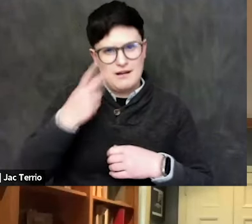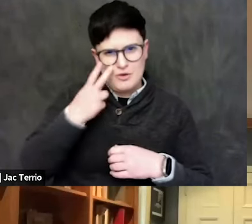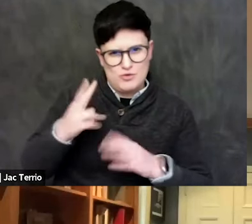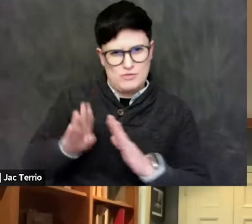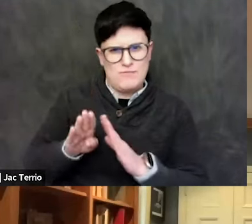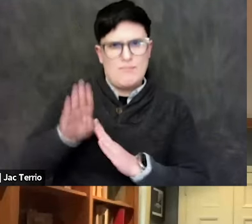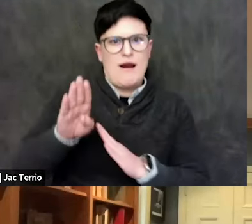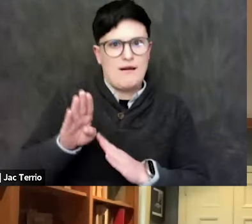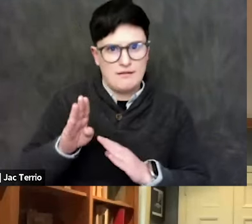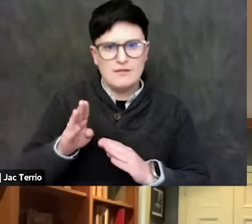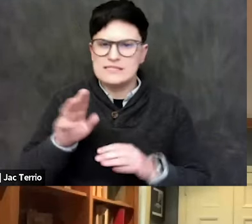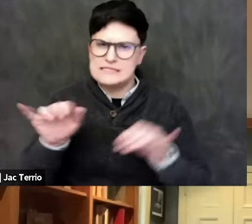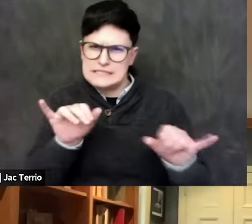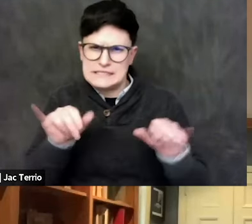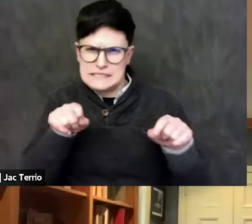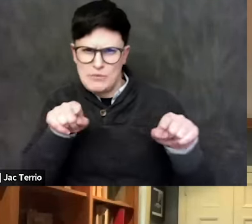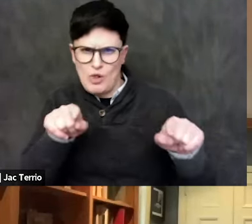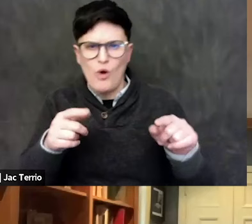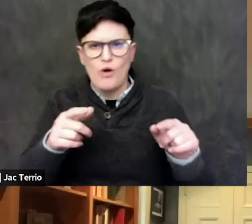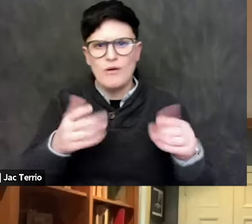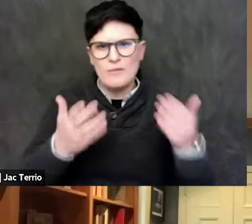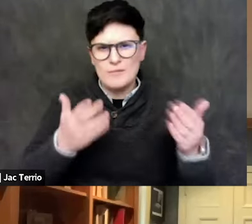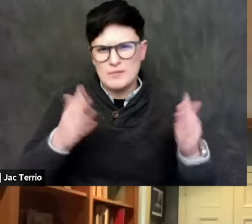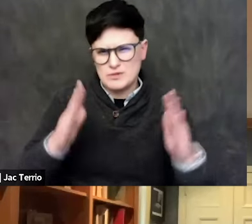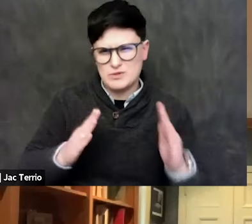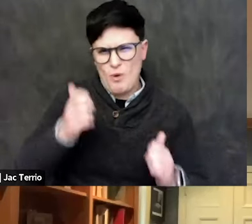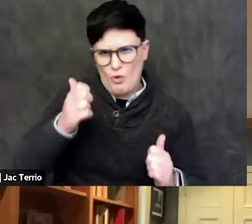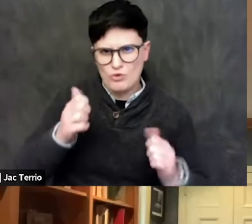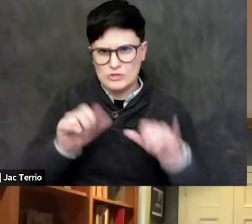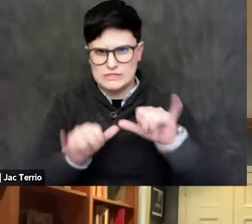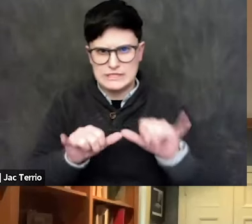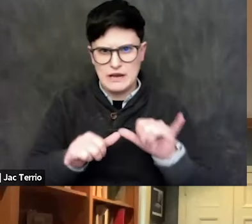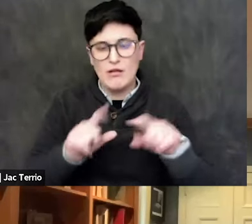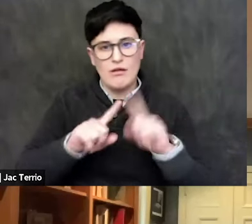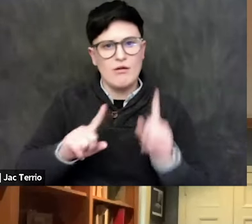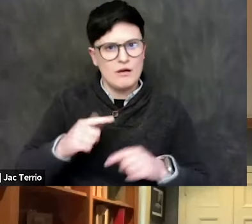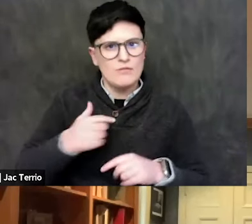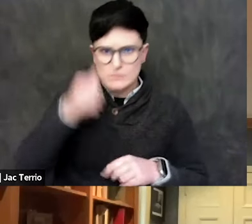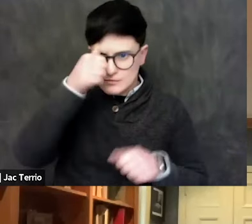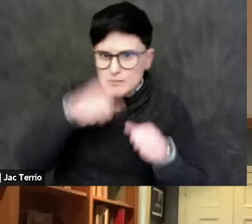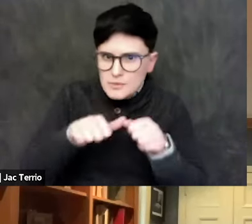maybe on a somewhat smaller scale. But it was... I remember the places in the United States